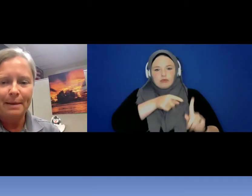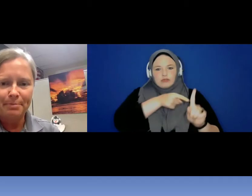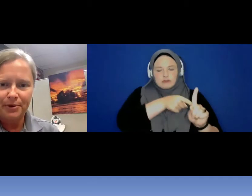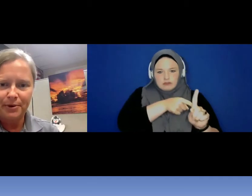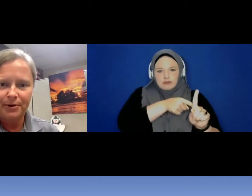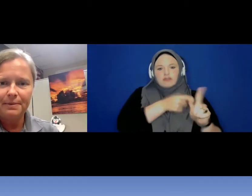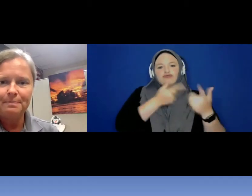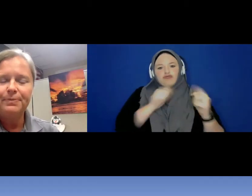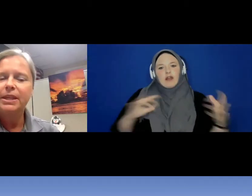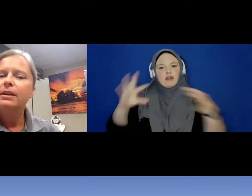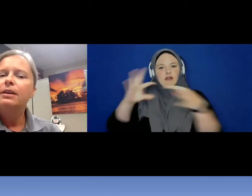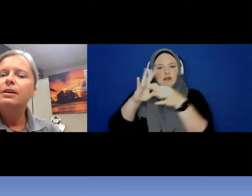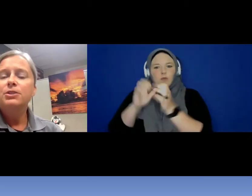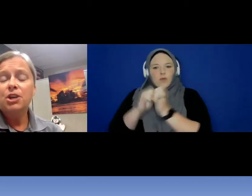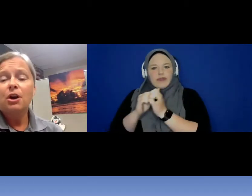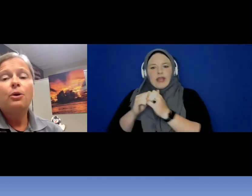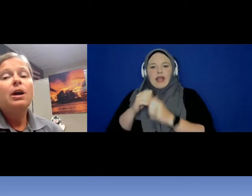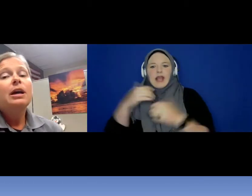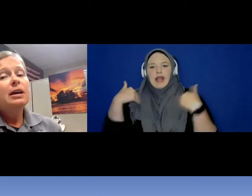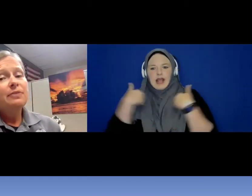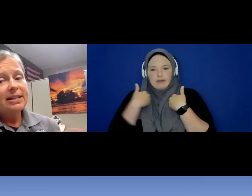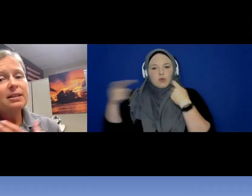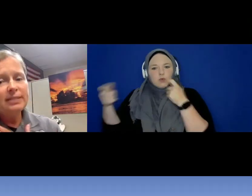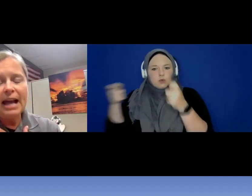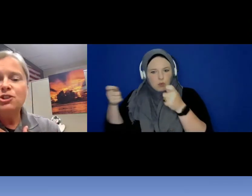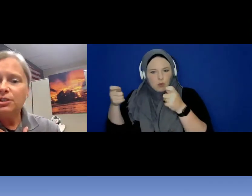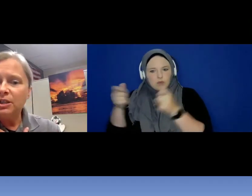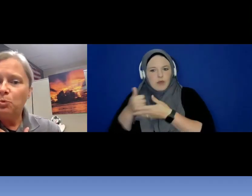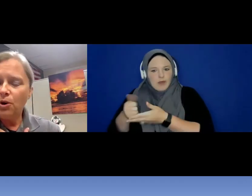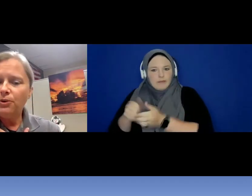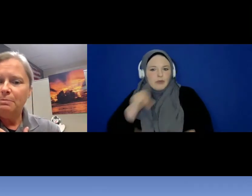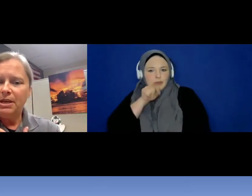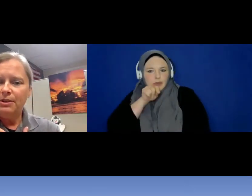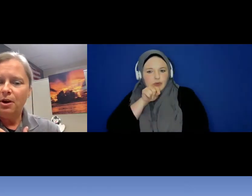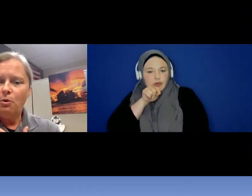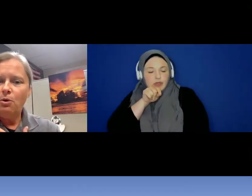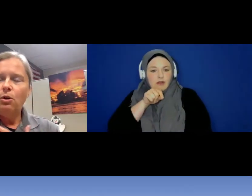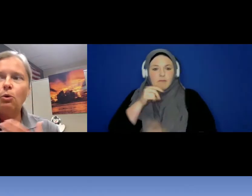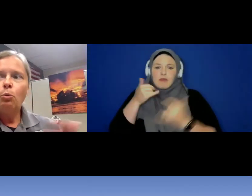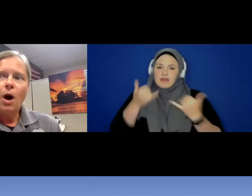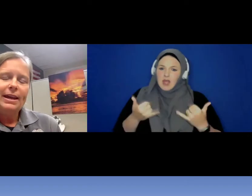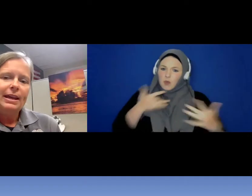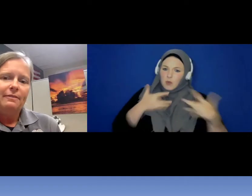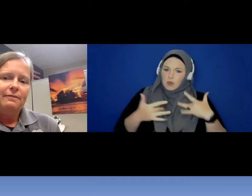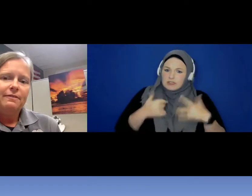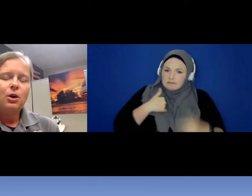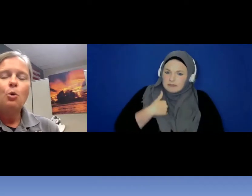bird. So, that does actually worry me though, what if --